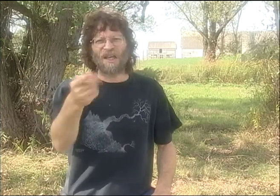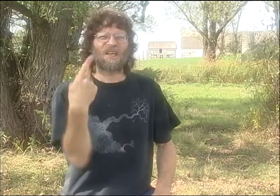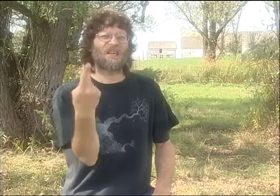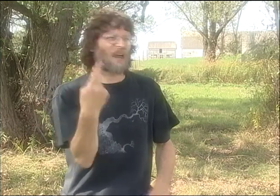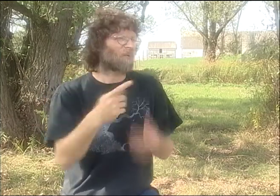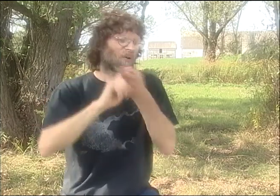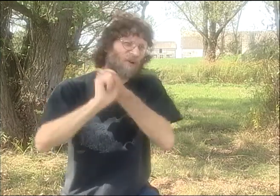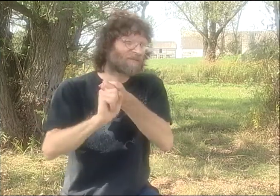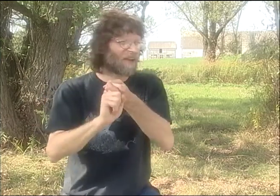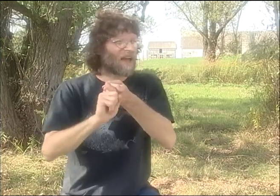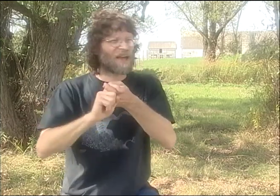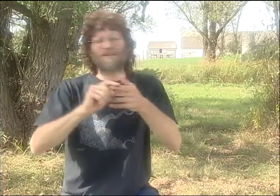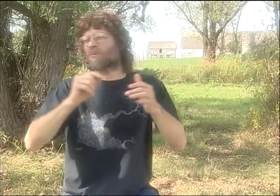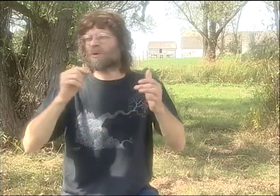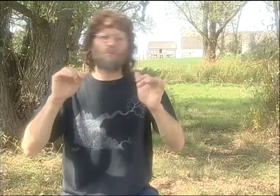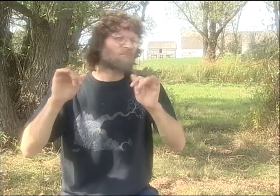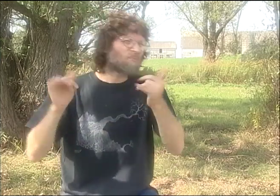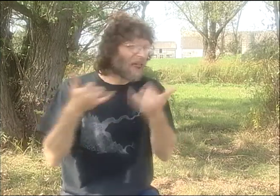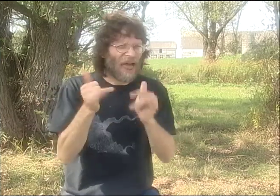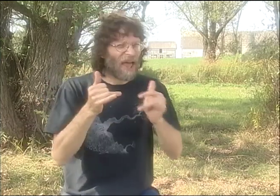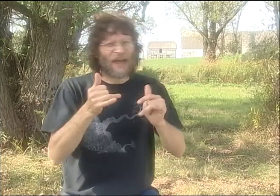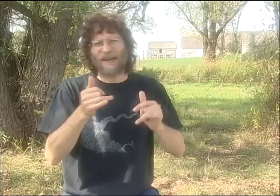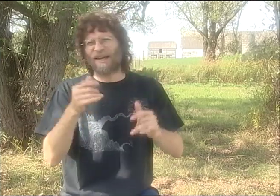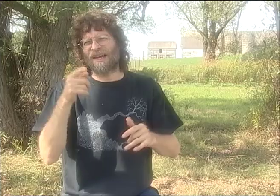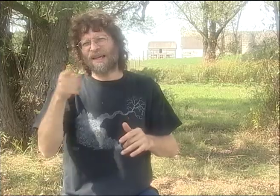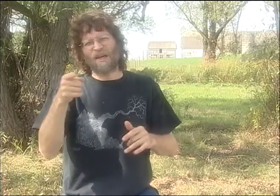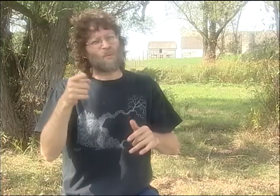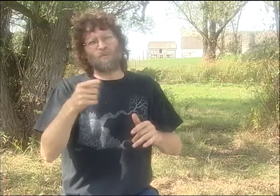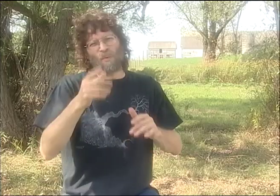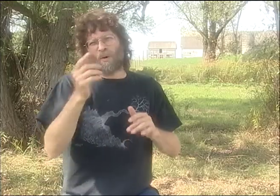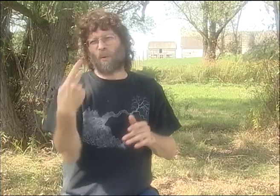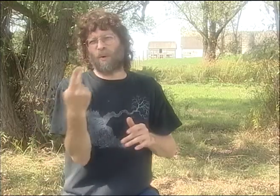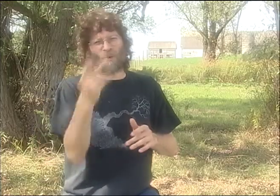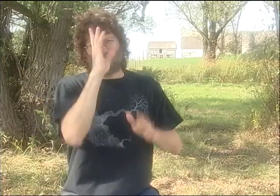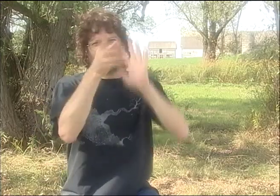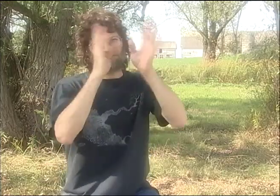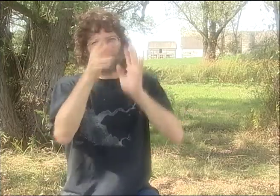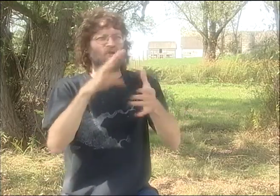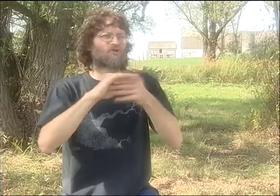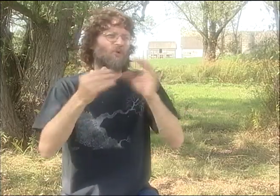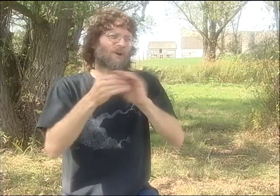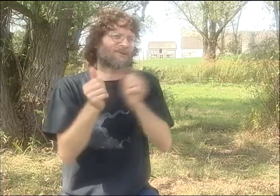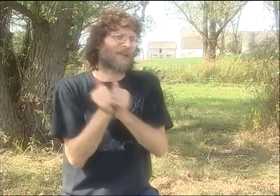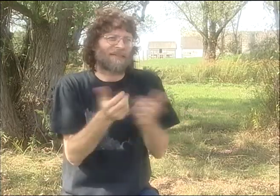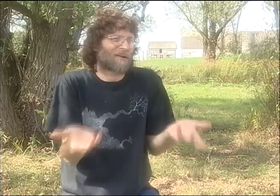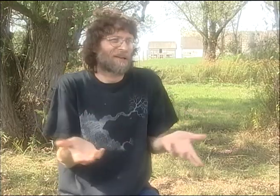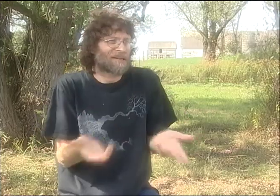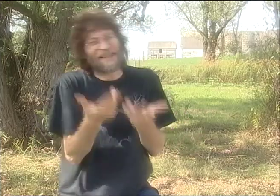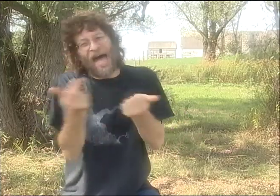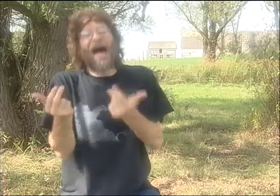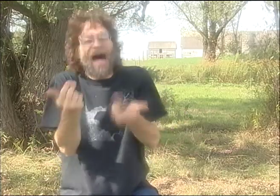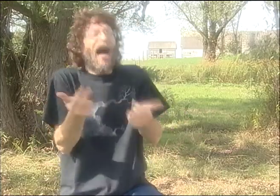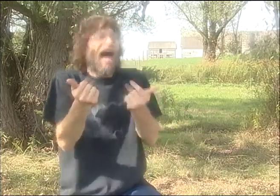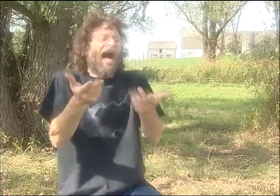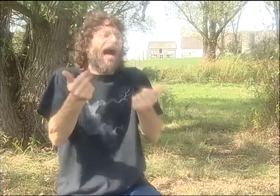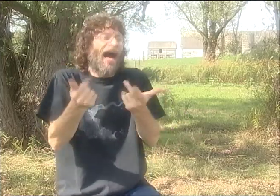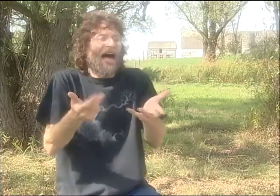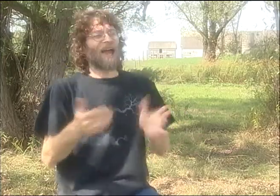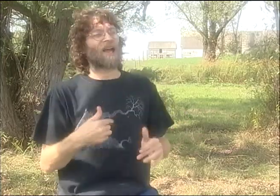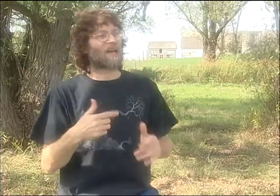AND LATER HE BECAME PART OF NATIONAL THEATER OF THE DEAF. BUT WE WERE REALLY GOOD FRIENDS, AND WE USED TO HORSE AROUND WITH LANGUAGE THE SAME WAY THAT I DID WITH PETER.